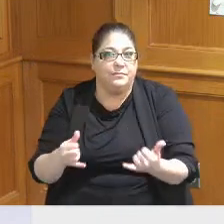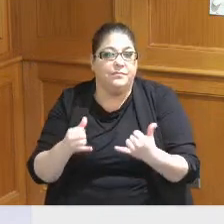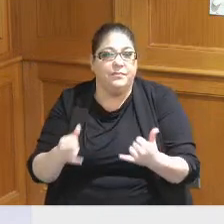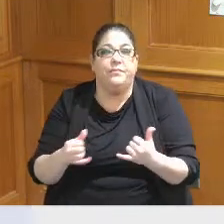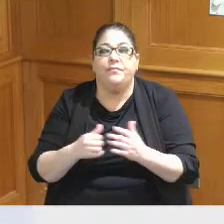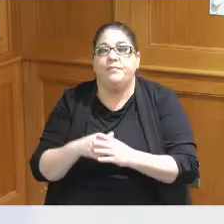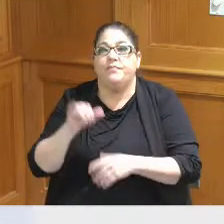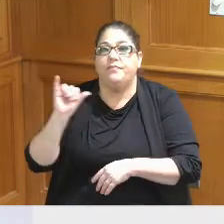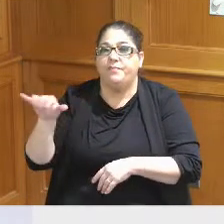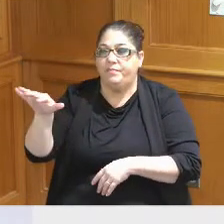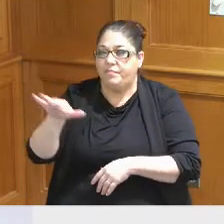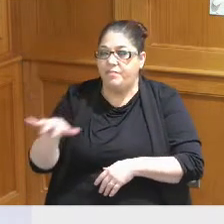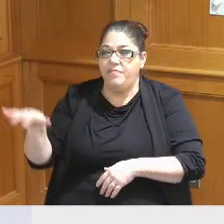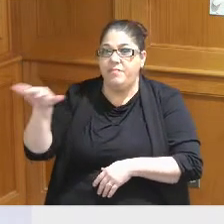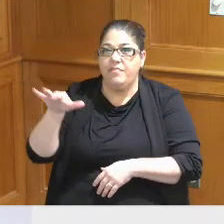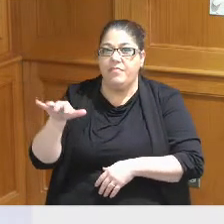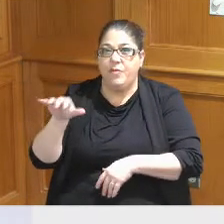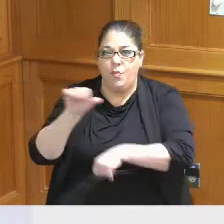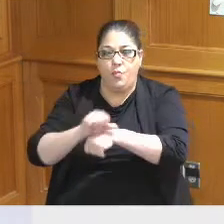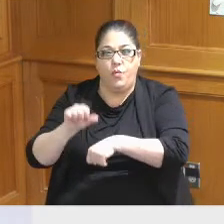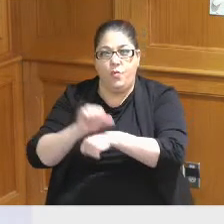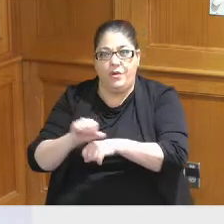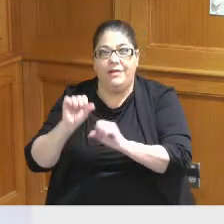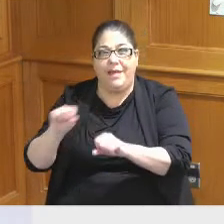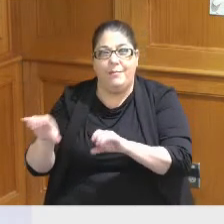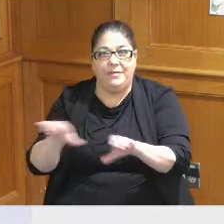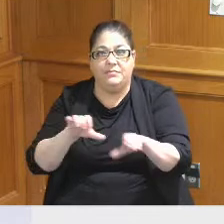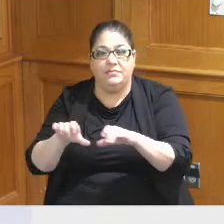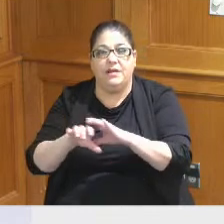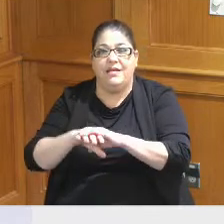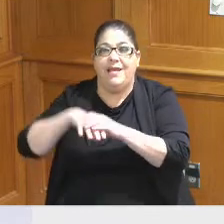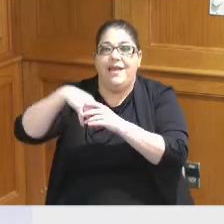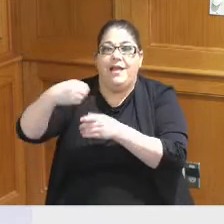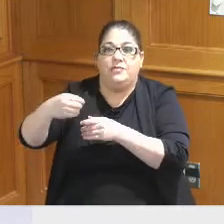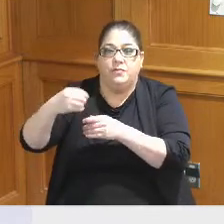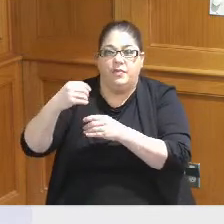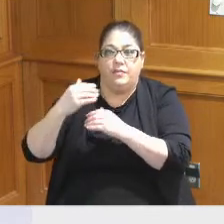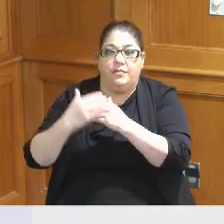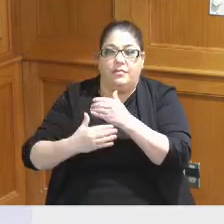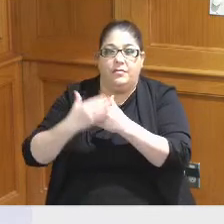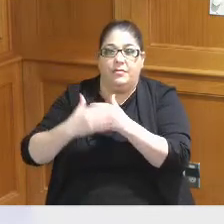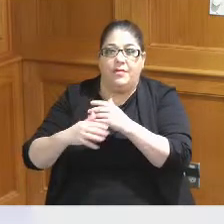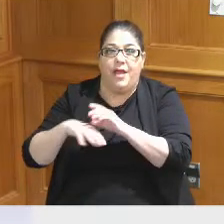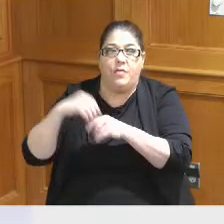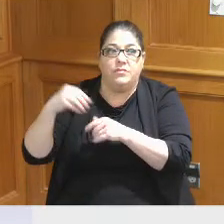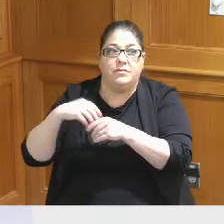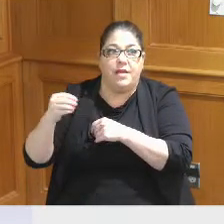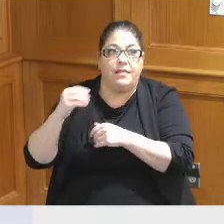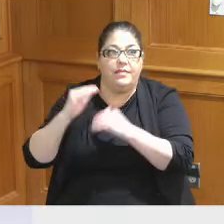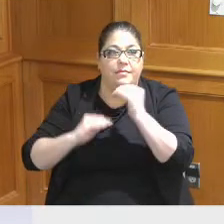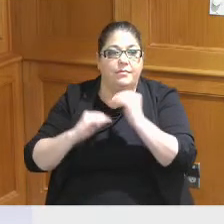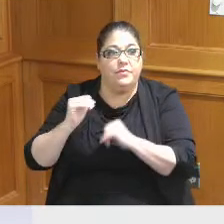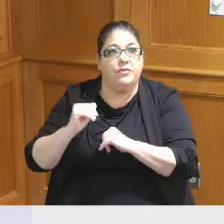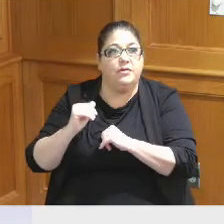that that work could be done from the exterior of the building and and essentially very seamlessly